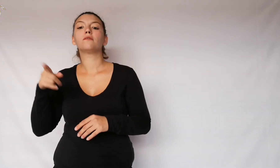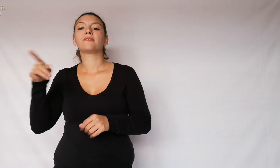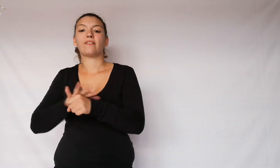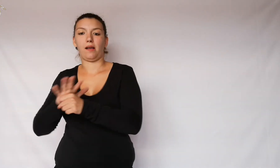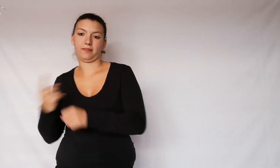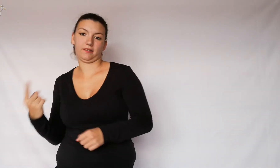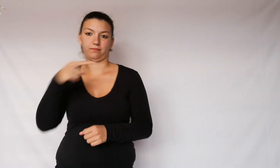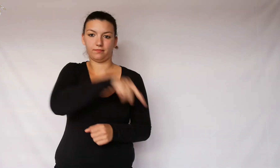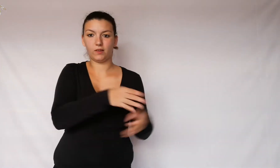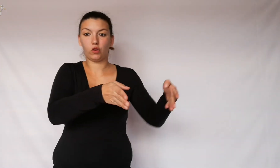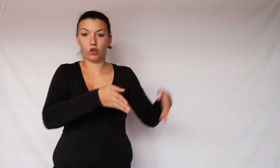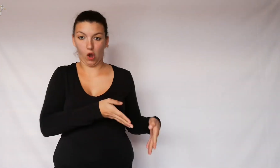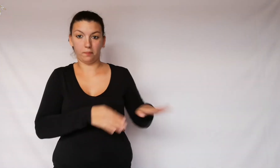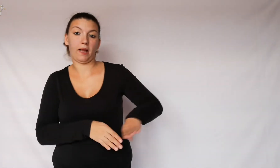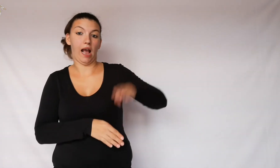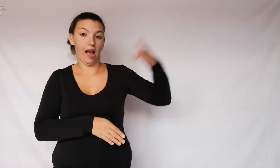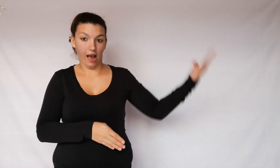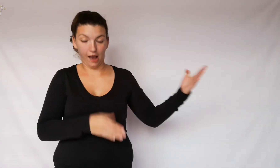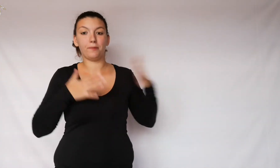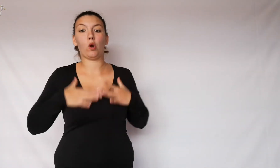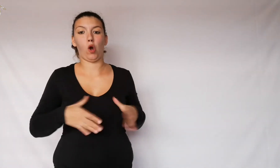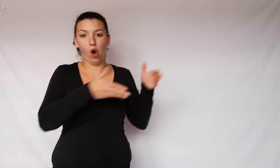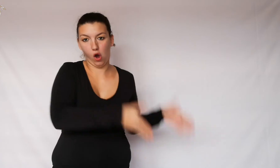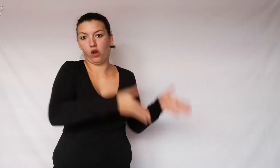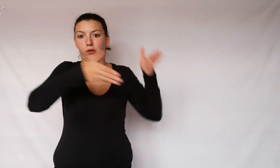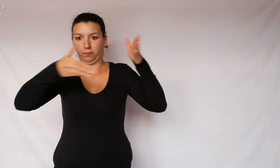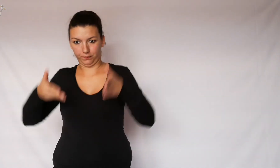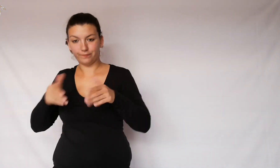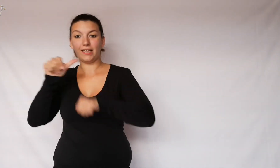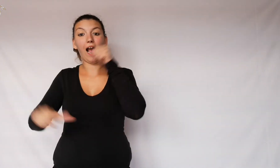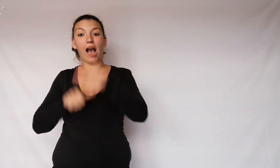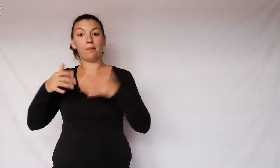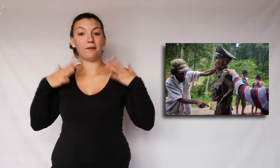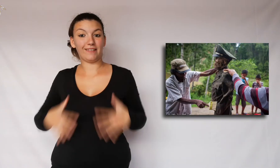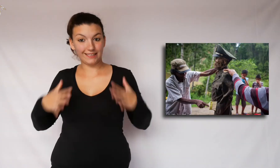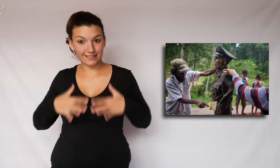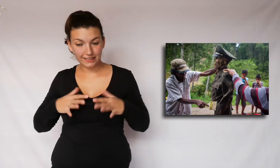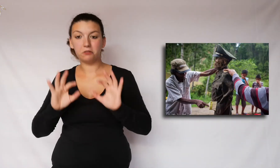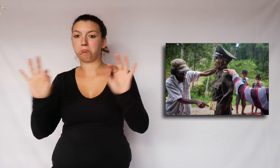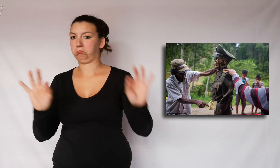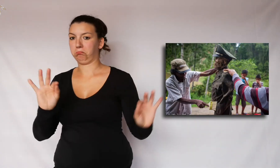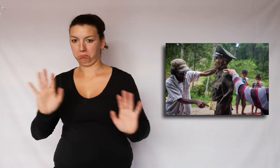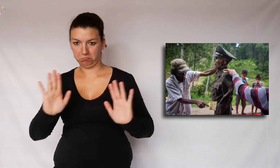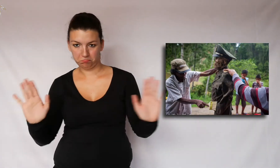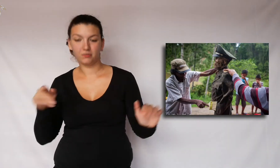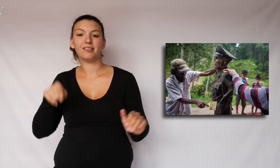the family exhumes the body and changes clothes,